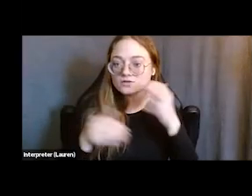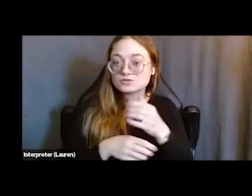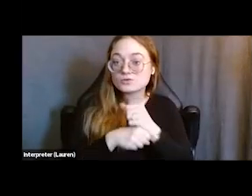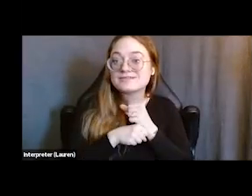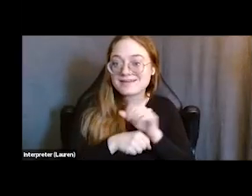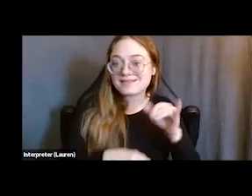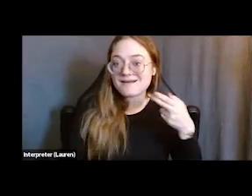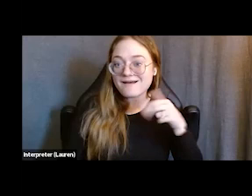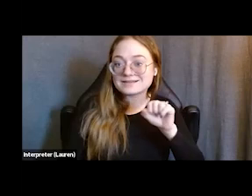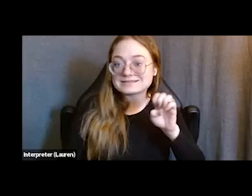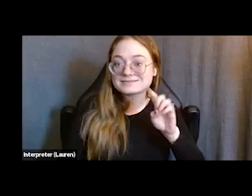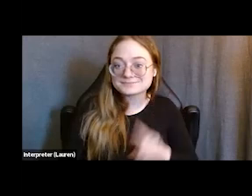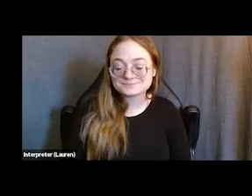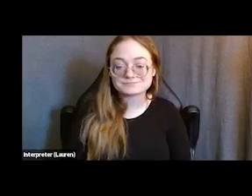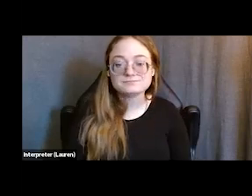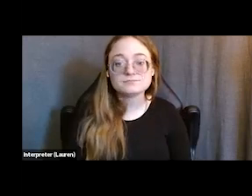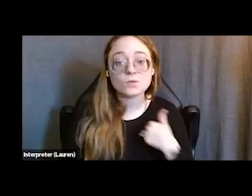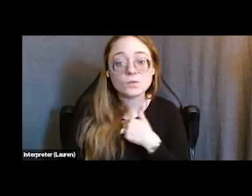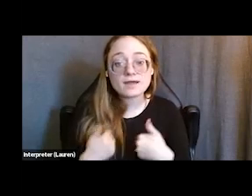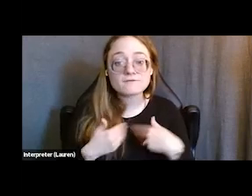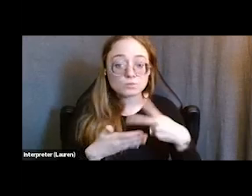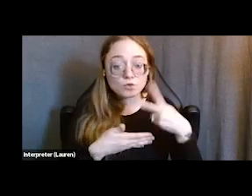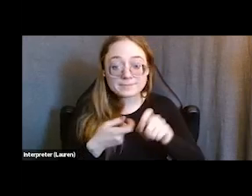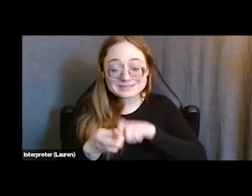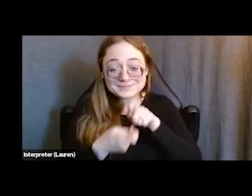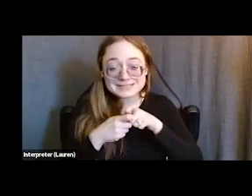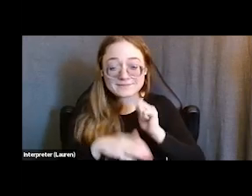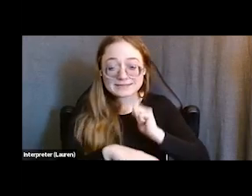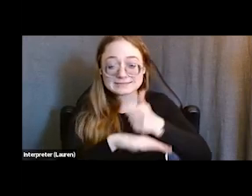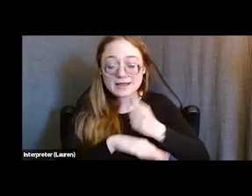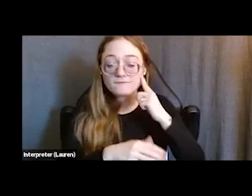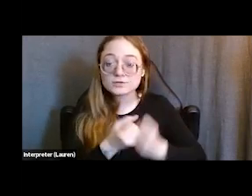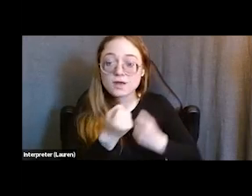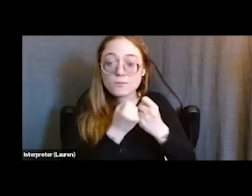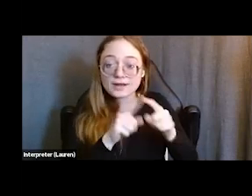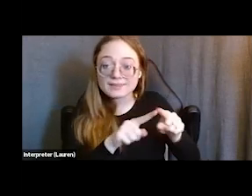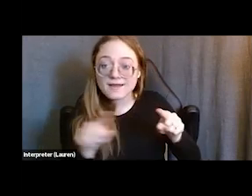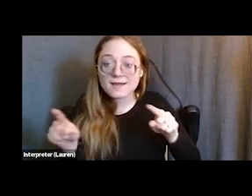And we also then have a program that is specifically created to support them in their transition out of UTEC.